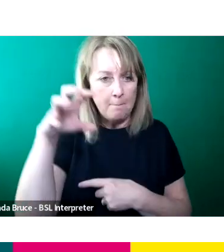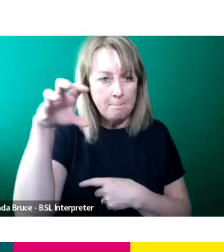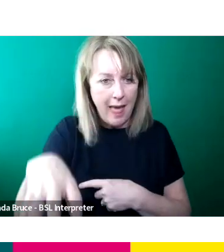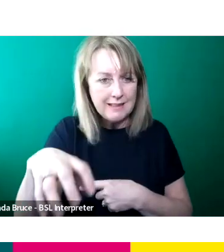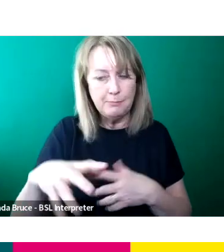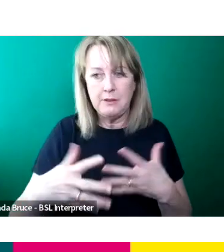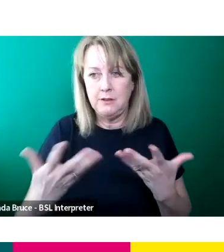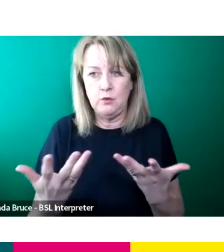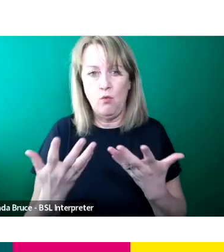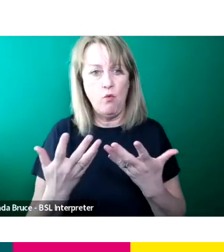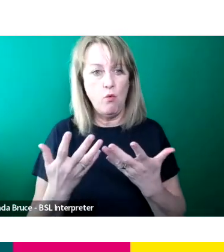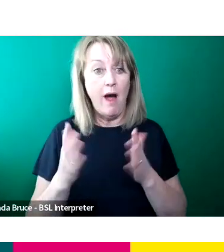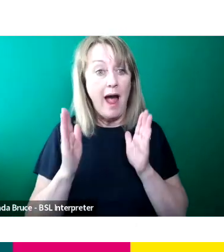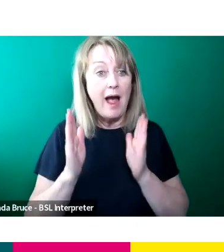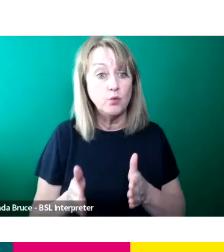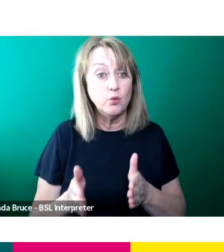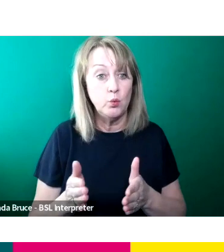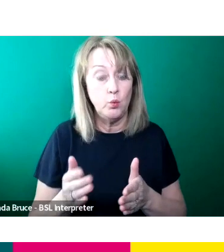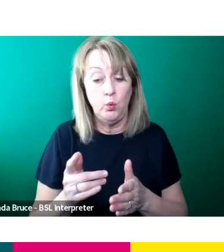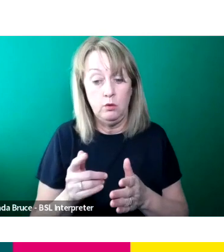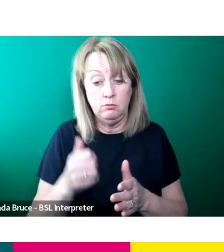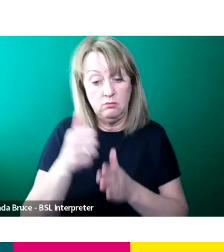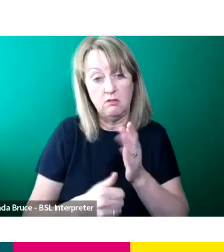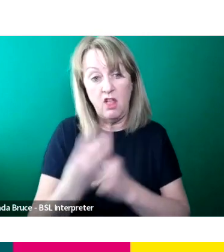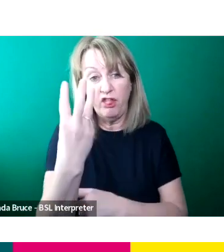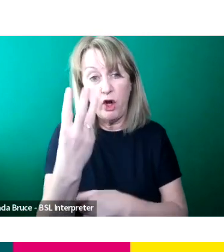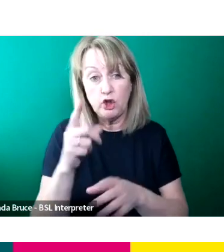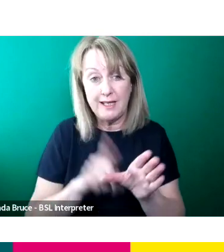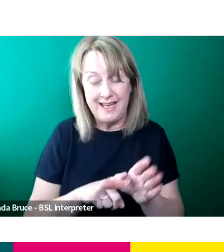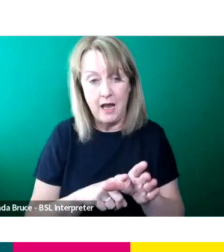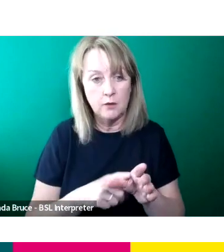So I just as I started my third year, started looking for a job cause I wanted to make sure